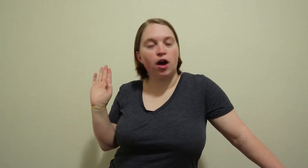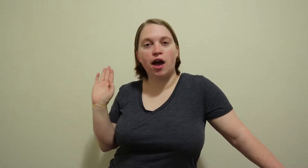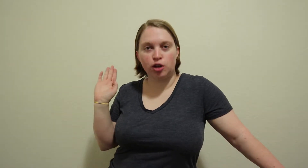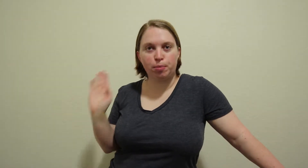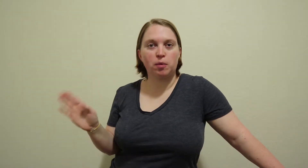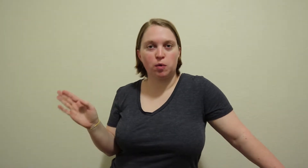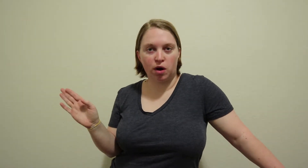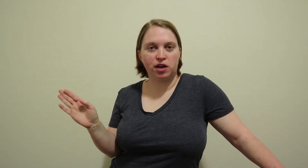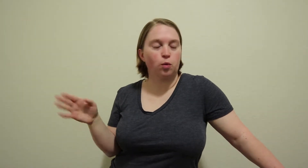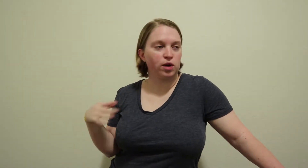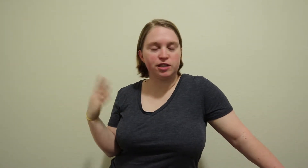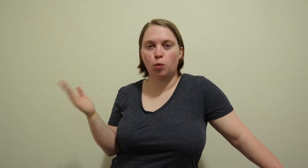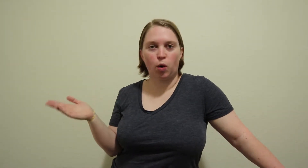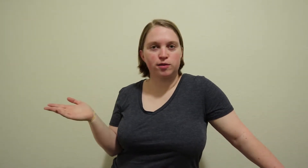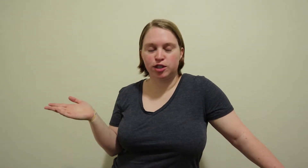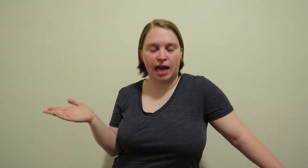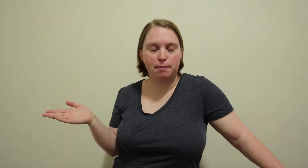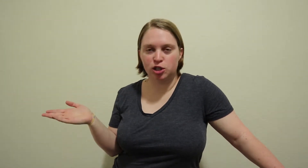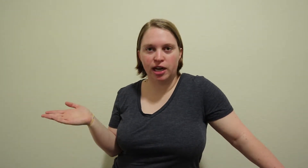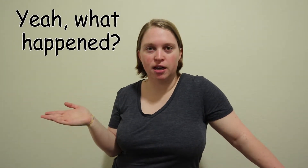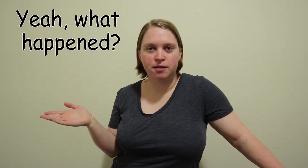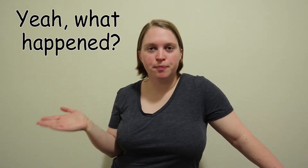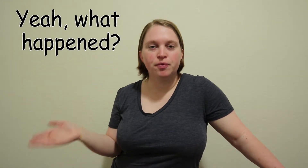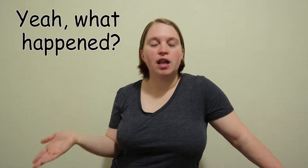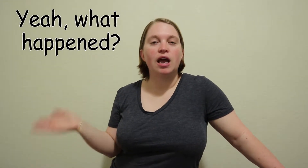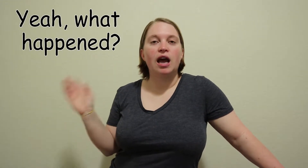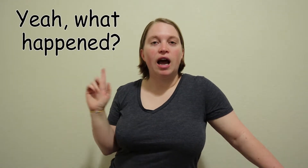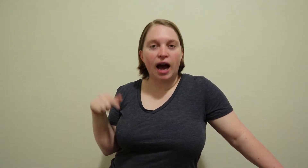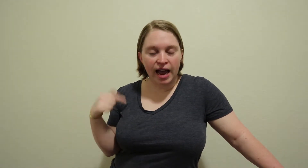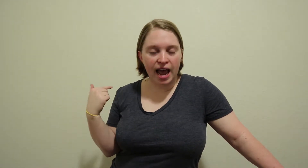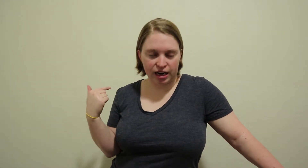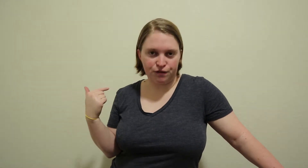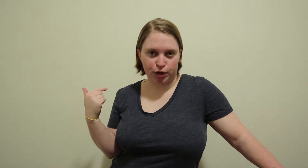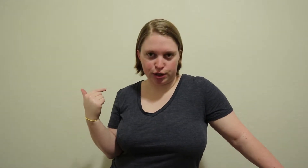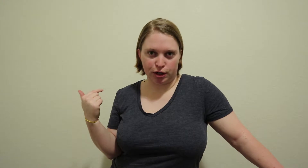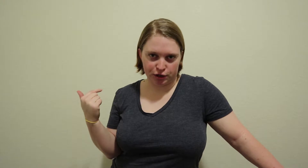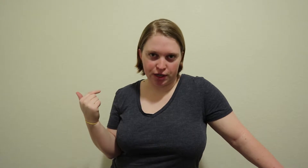and you're probably wondering what it, what just happened today I had a foot surgery